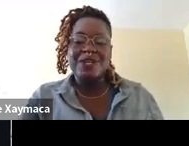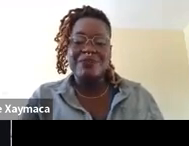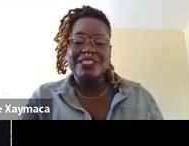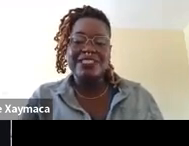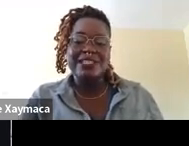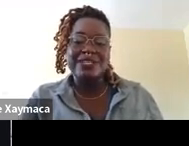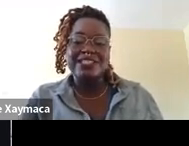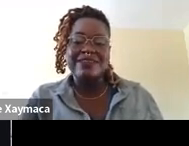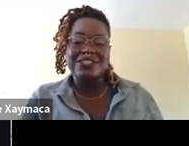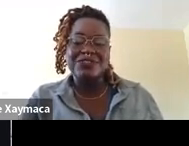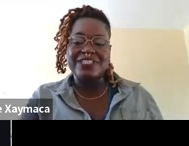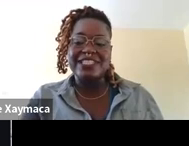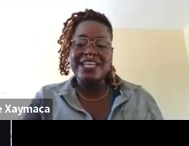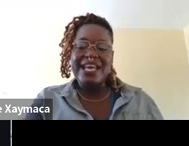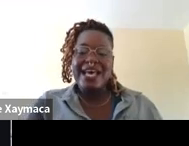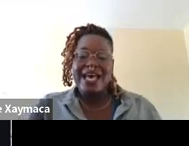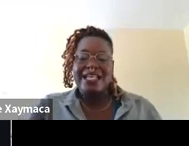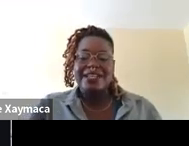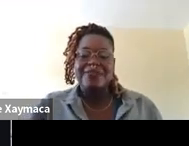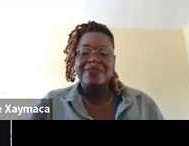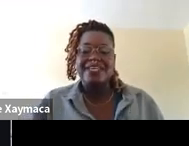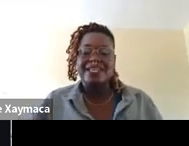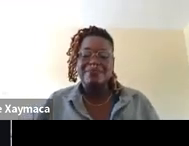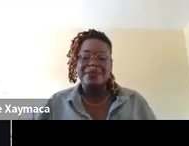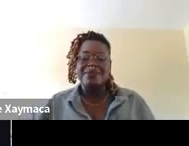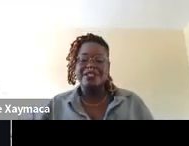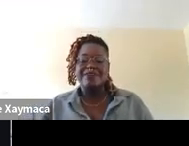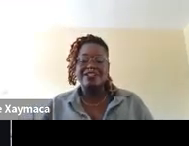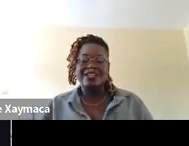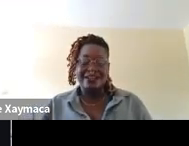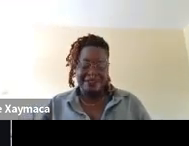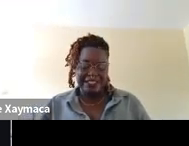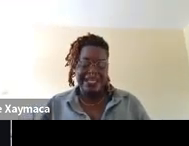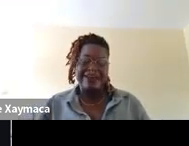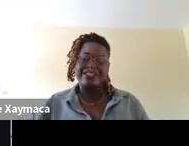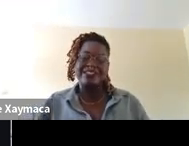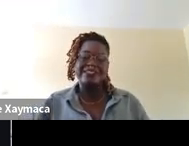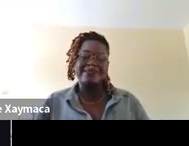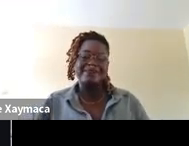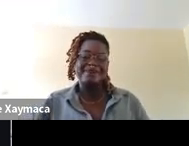In front of the orb is a silhouette of a tree and three people of color harvesting carrots.